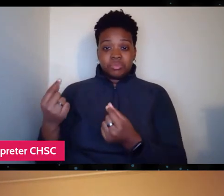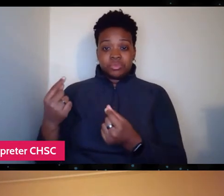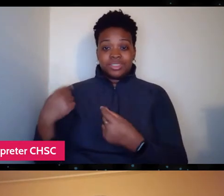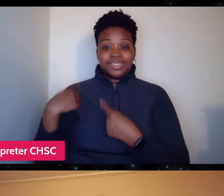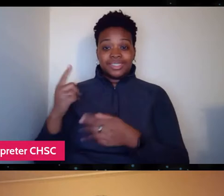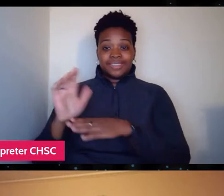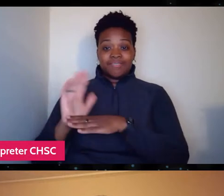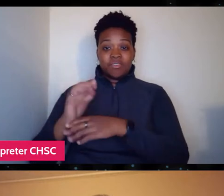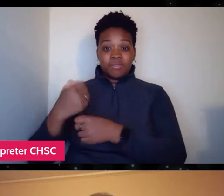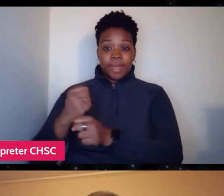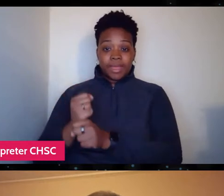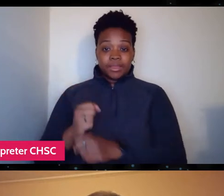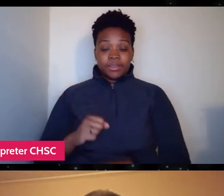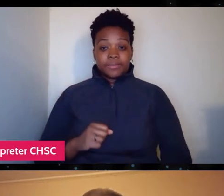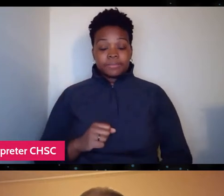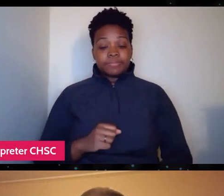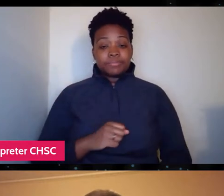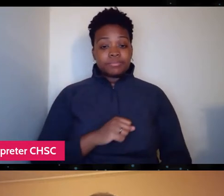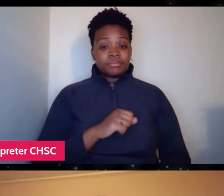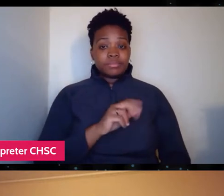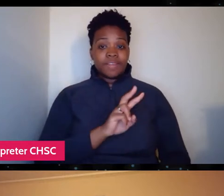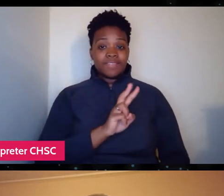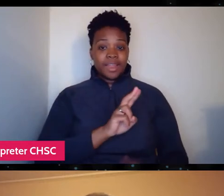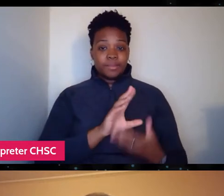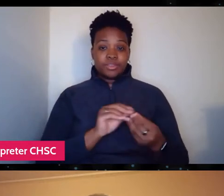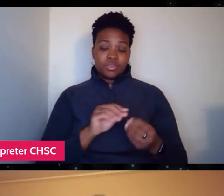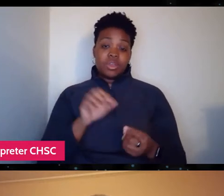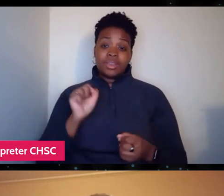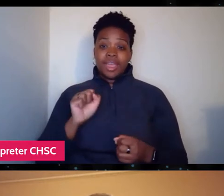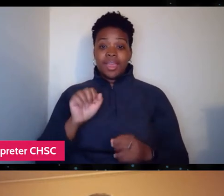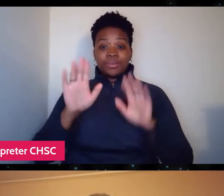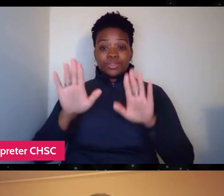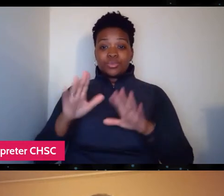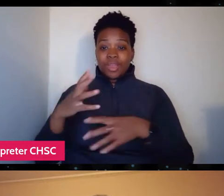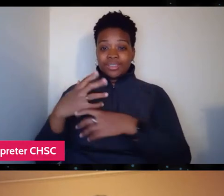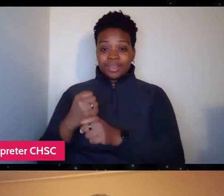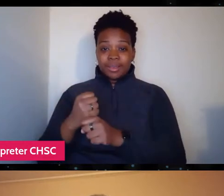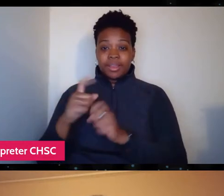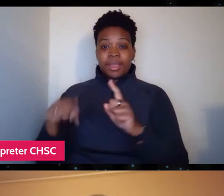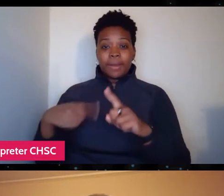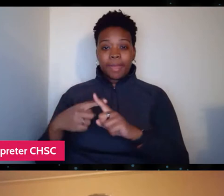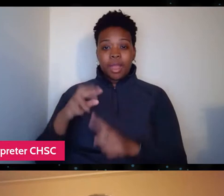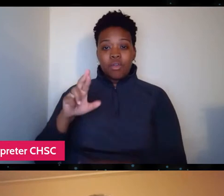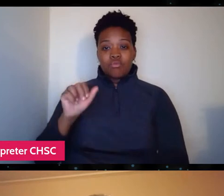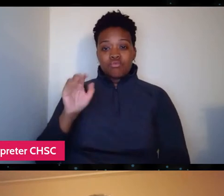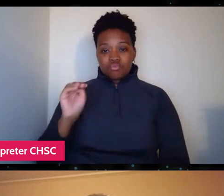Yeah, of course. I mean those are great summary about RAM's longstanding presence in the state